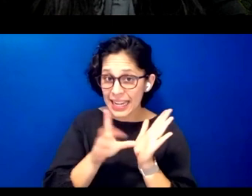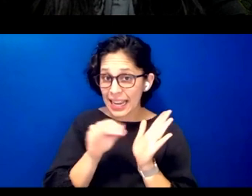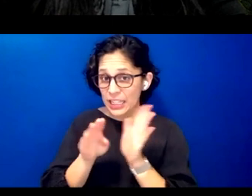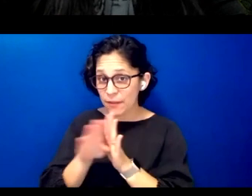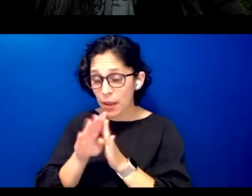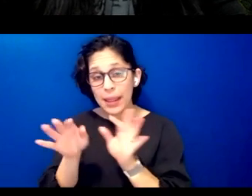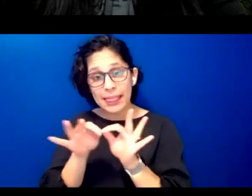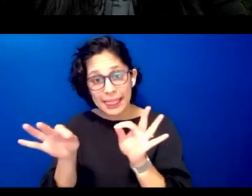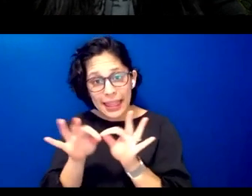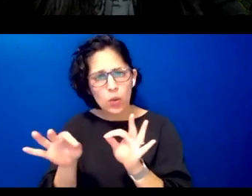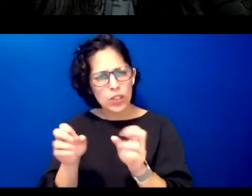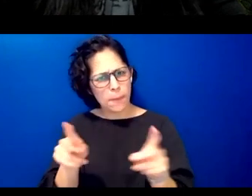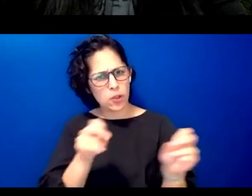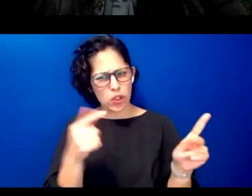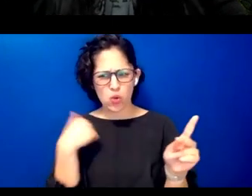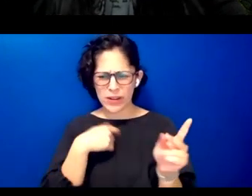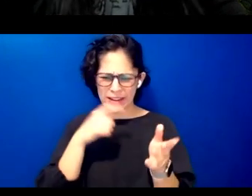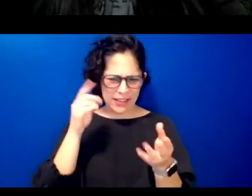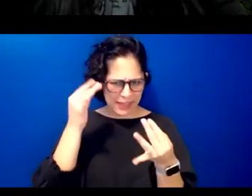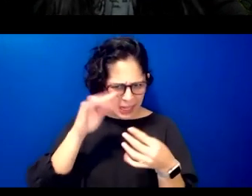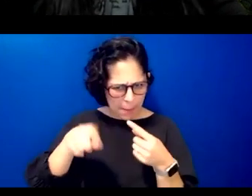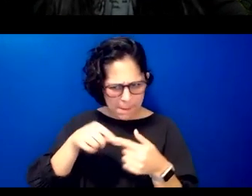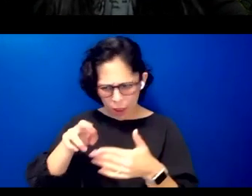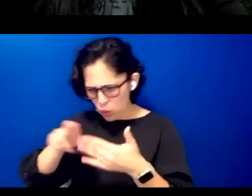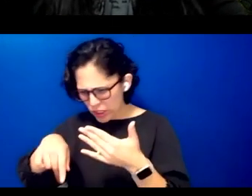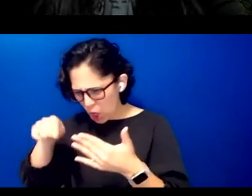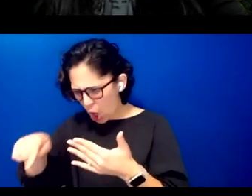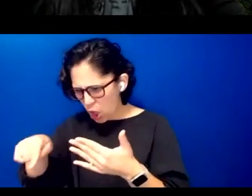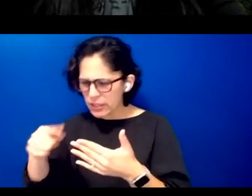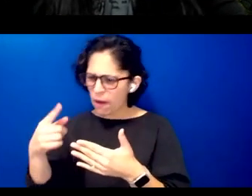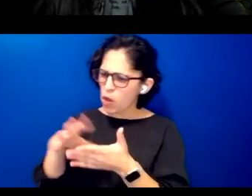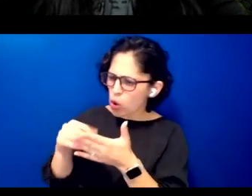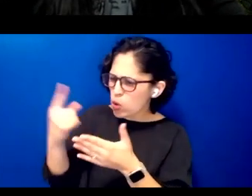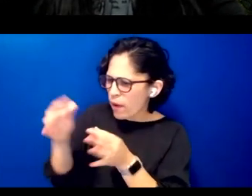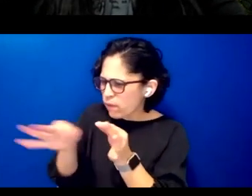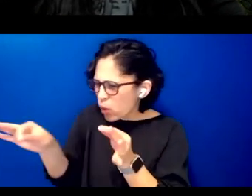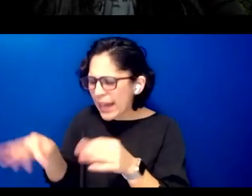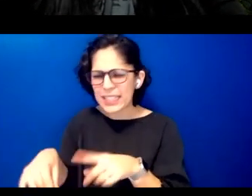just focus on the outcome of learning a phrase sentence pattern or grammatical structure